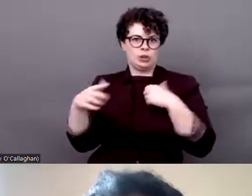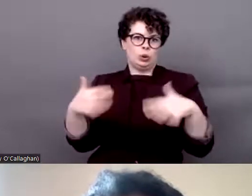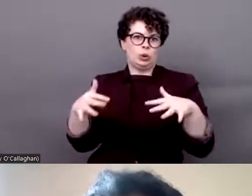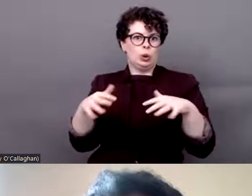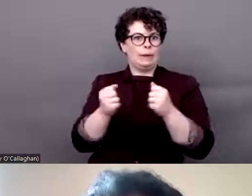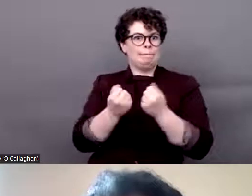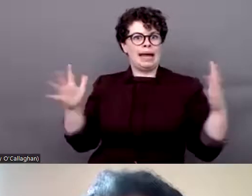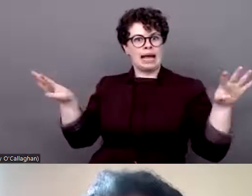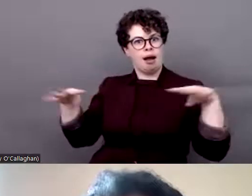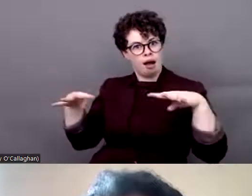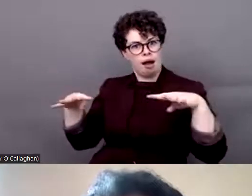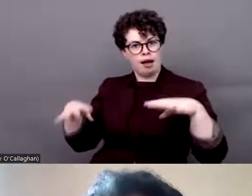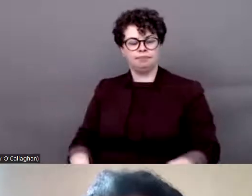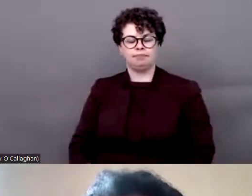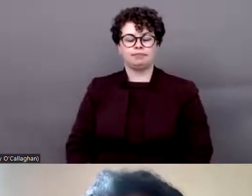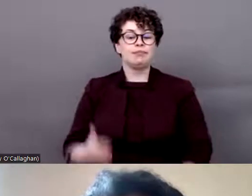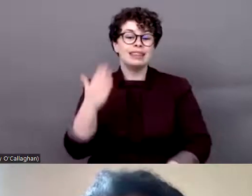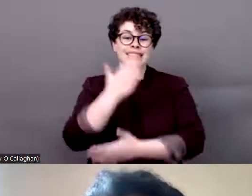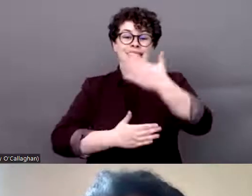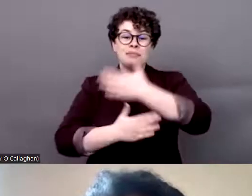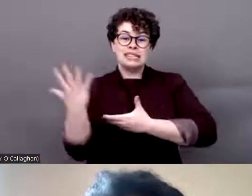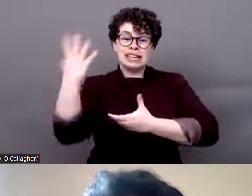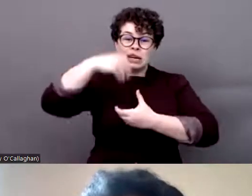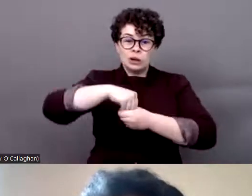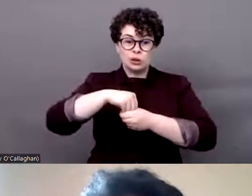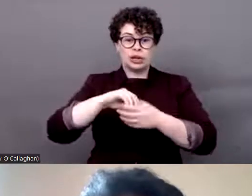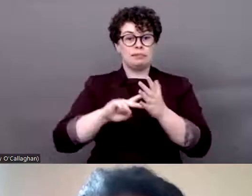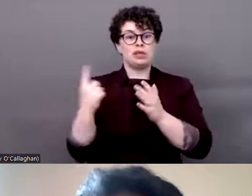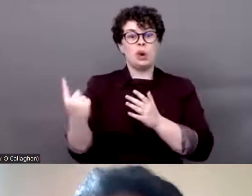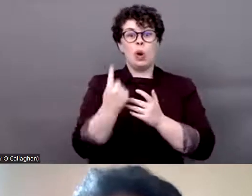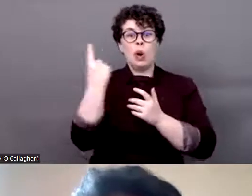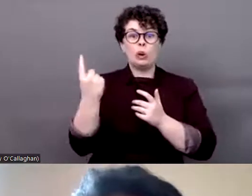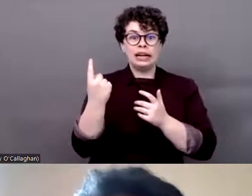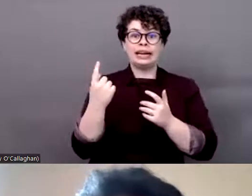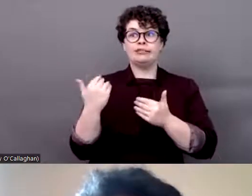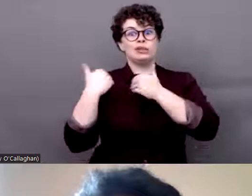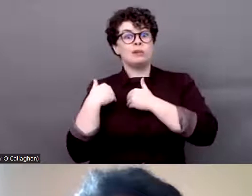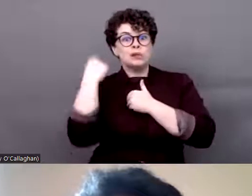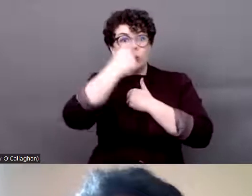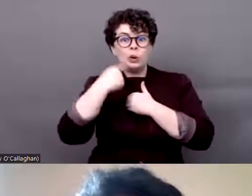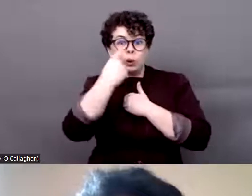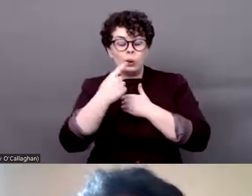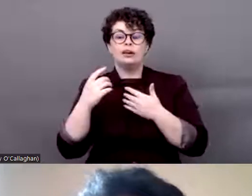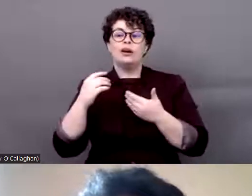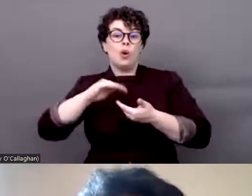not only the responsibility of organizations of persons with disabilities or persons with disabilities alone, but it is very